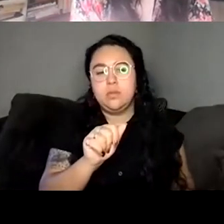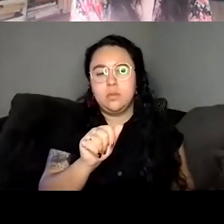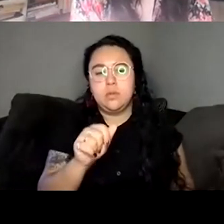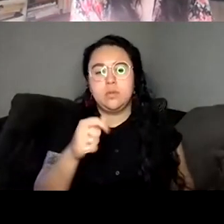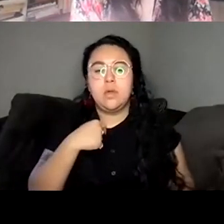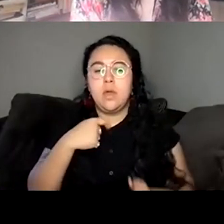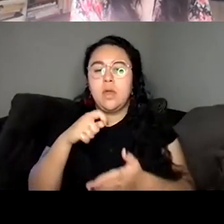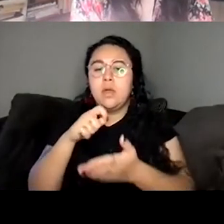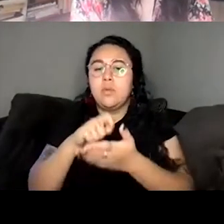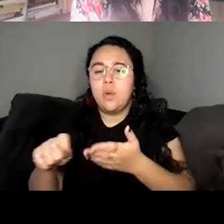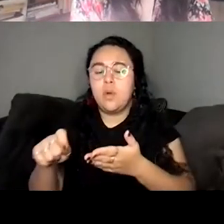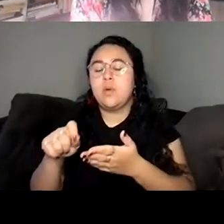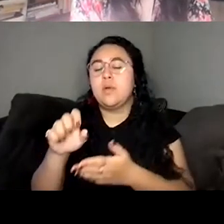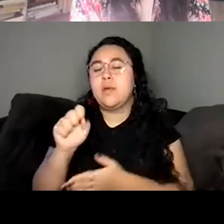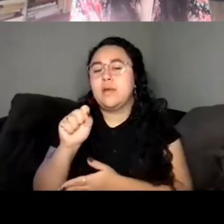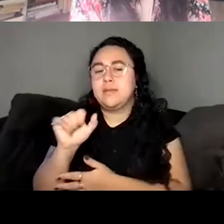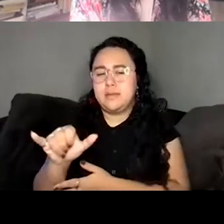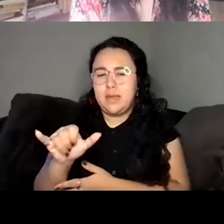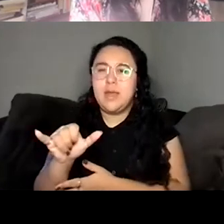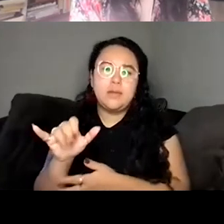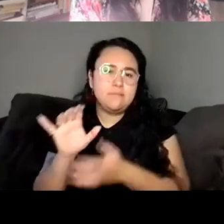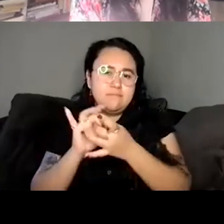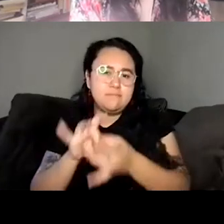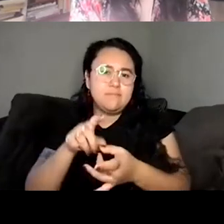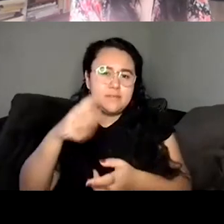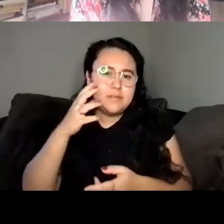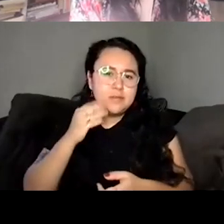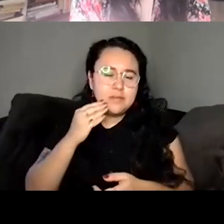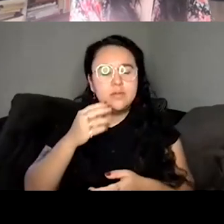experience in which I wrote kind of these short stories about a girl who was like, well,